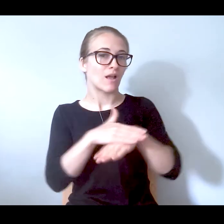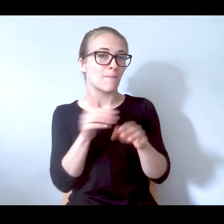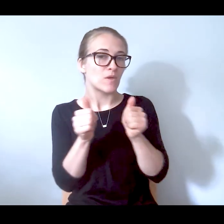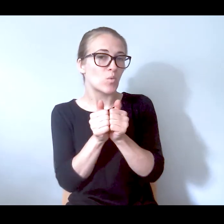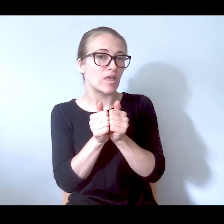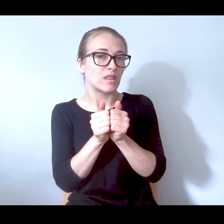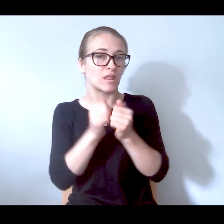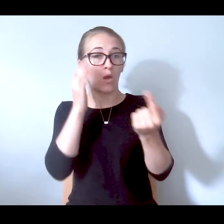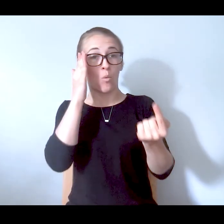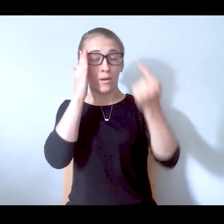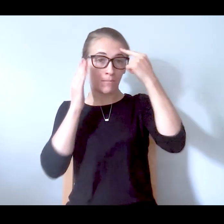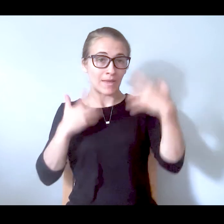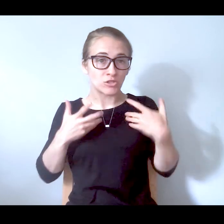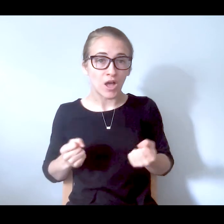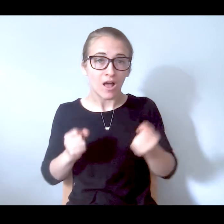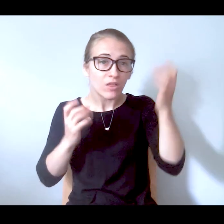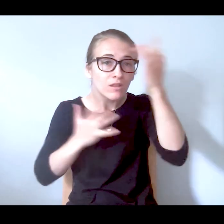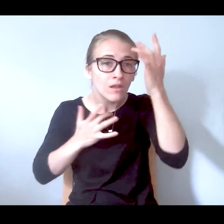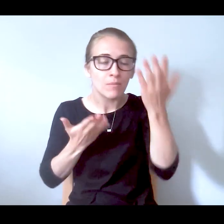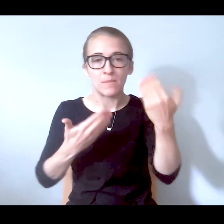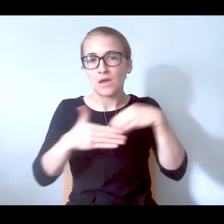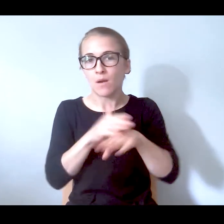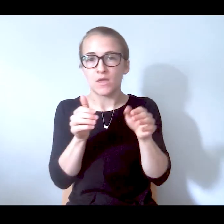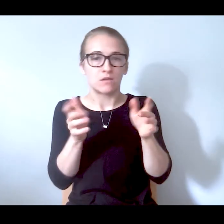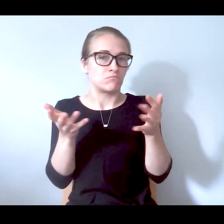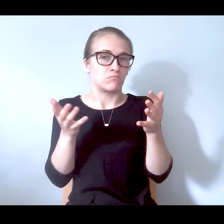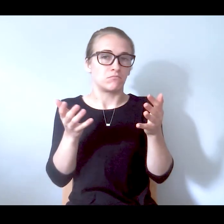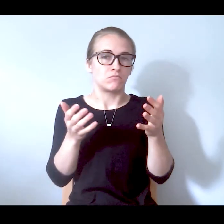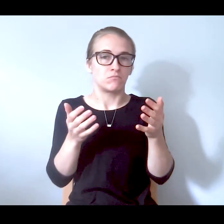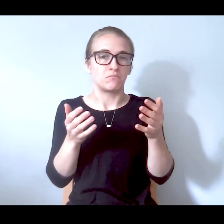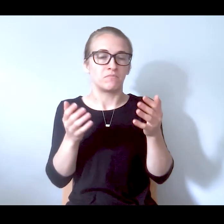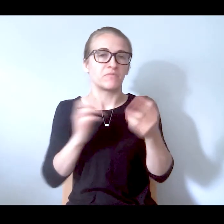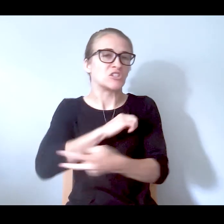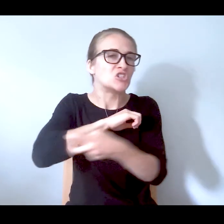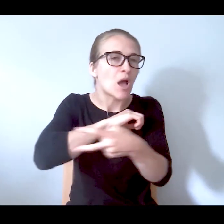sitting there and might have come in with one mental health condition, let's say you came in when you